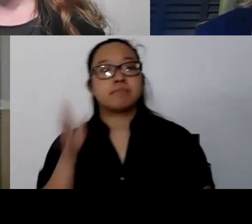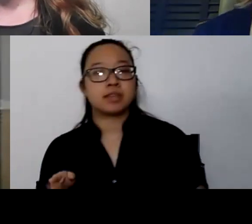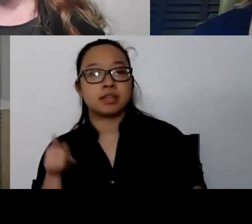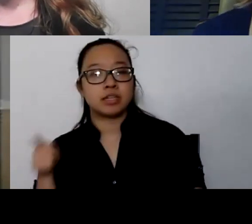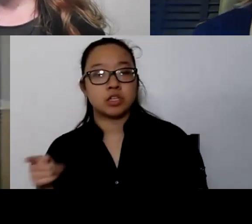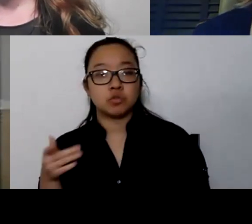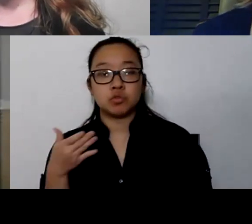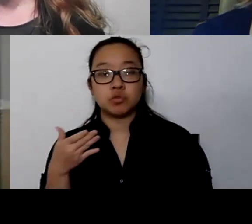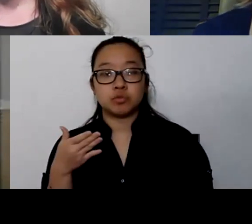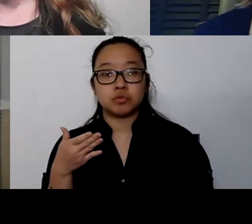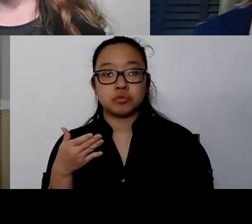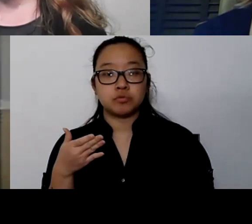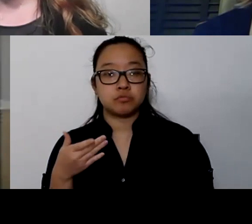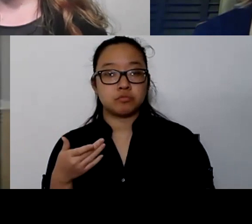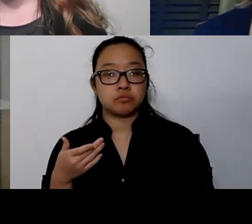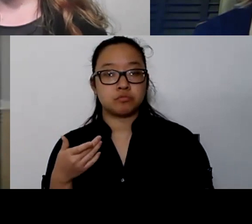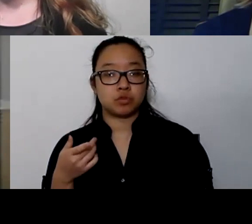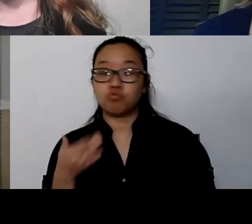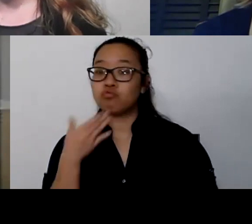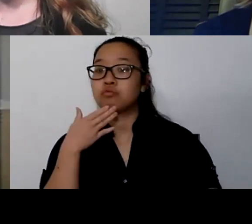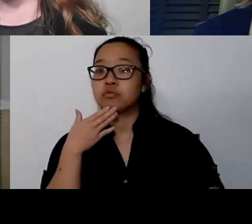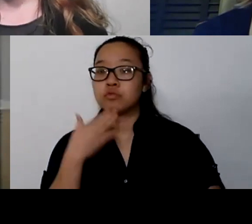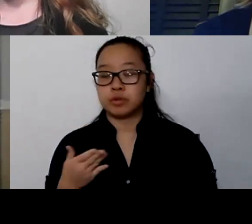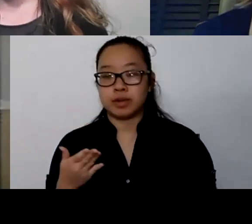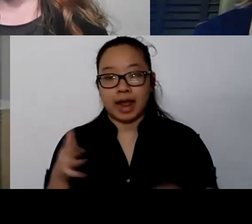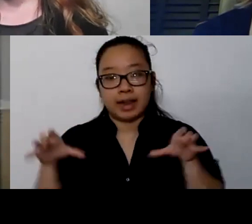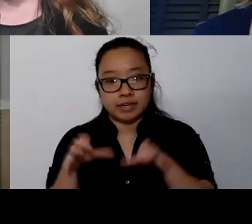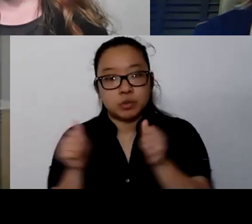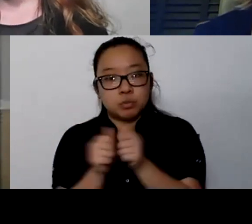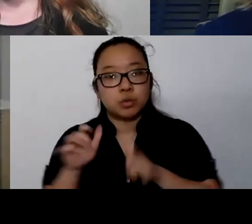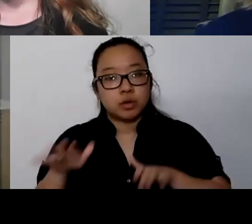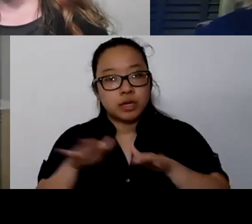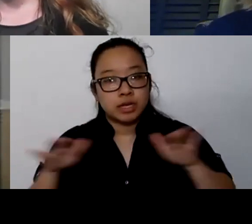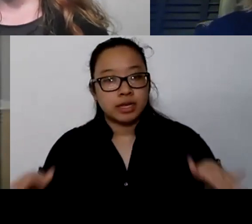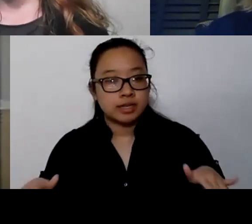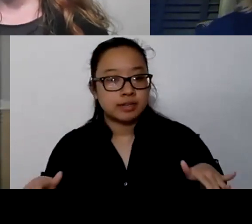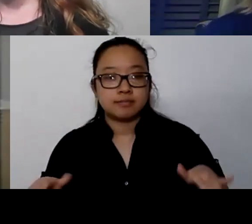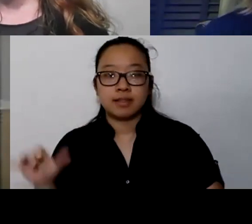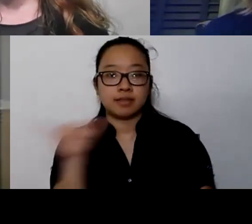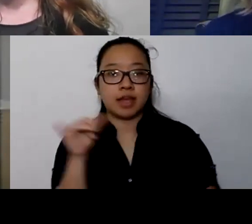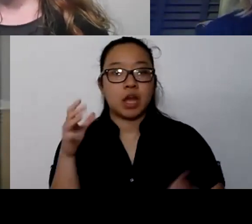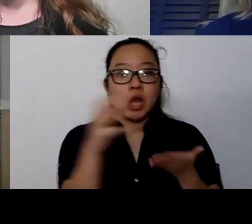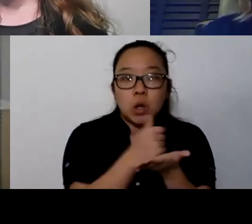that you can do with your kids. So things like collecting things of different texture while you're outside,